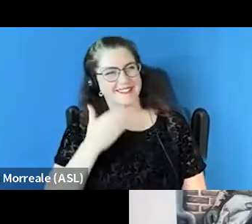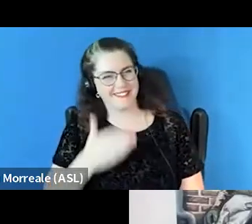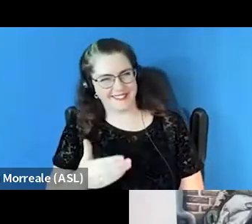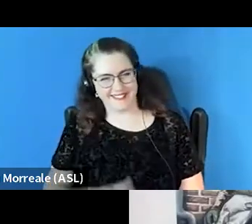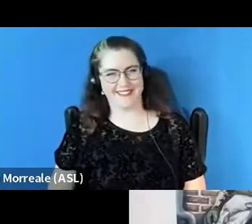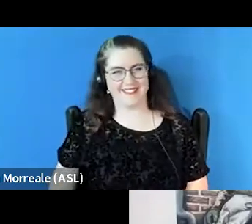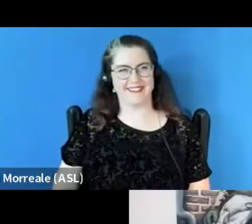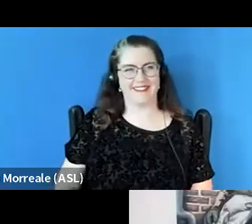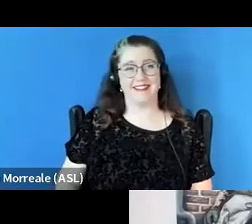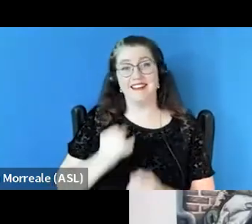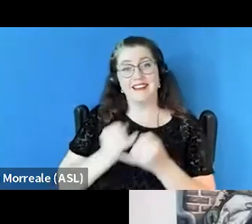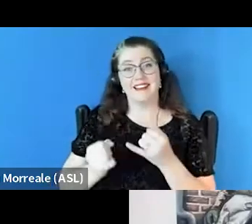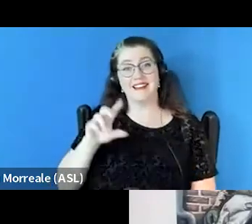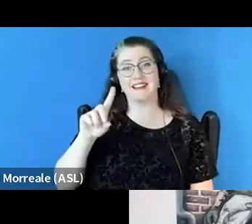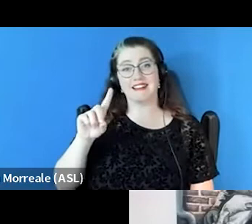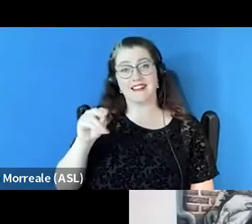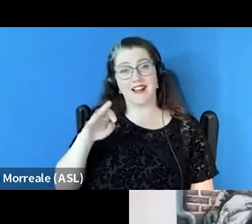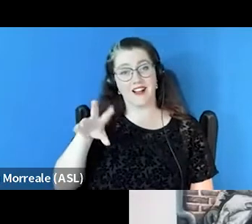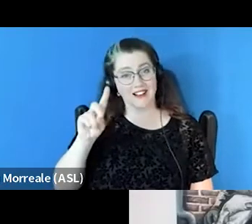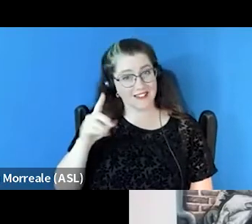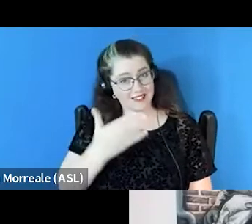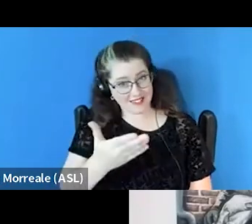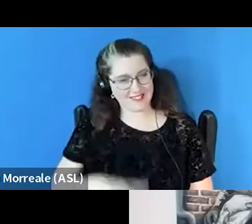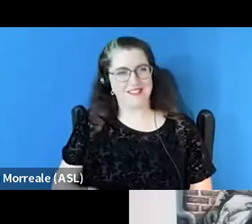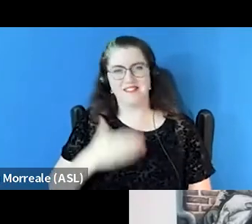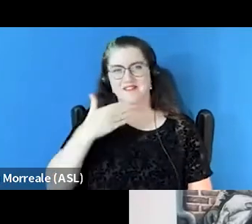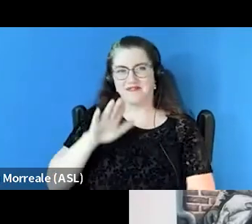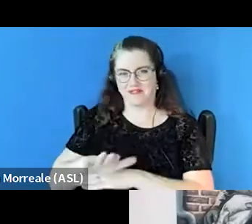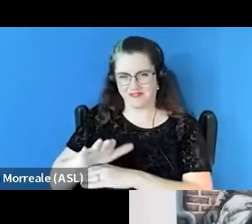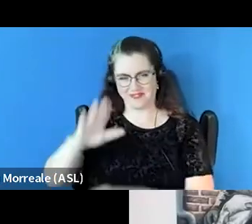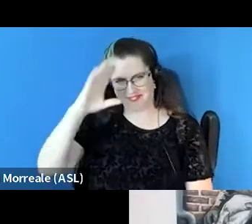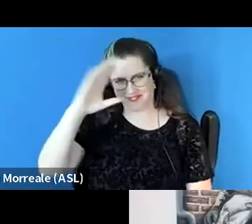Last not least we have Donald, Donald. Good afternoon and thank you, Gordon.